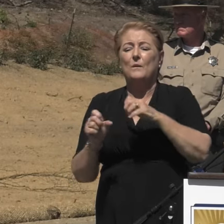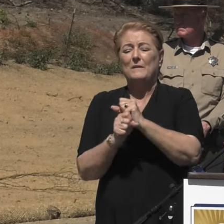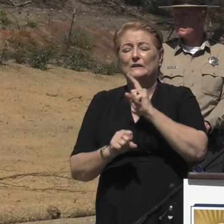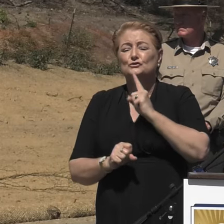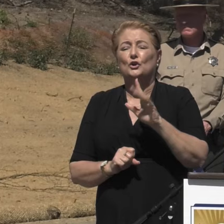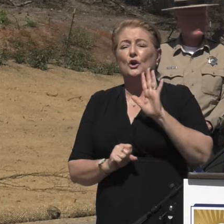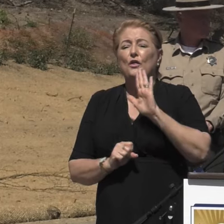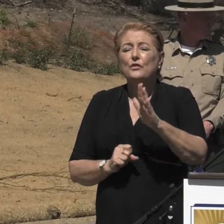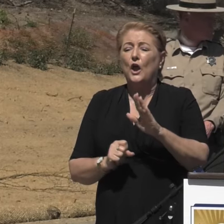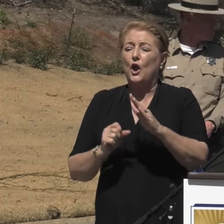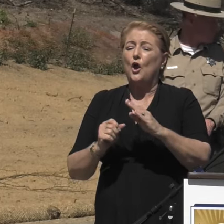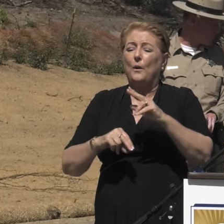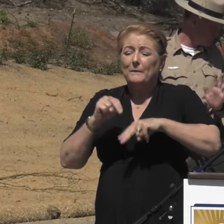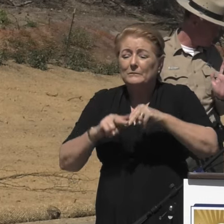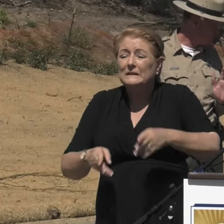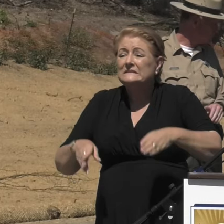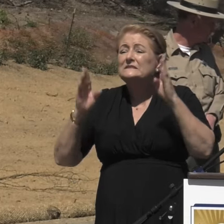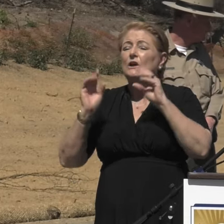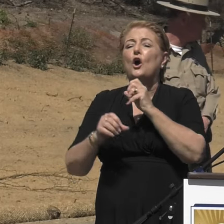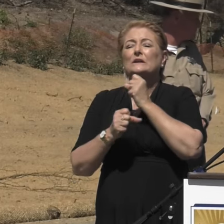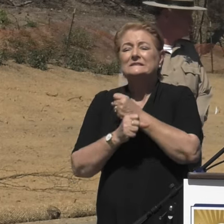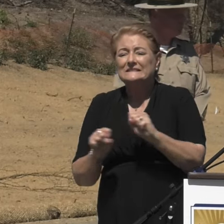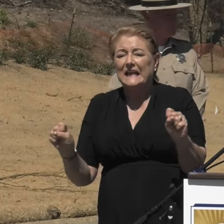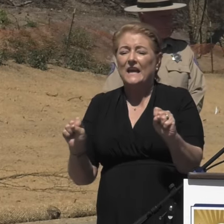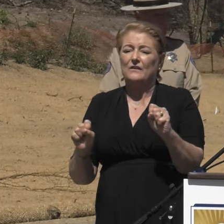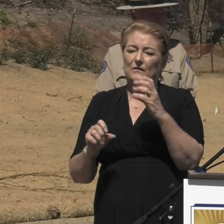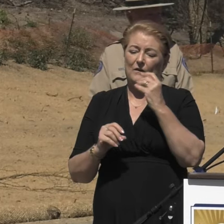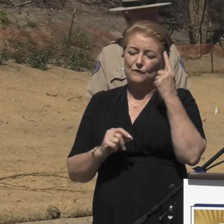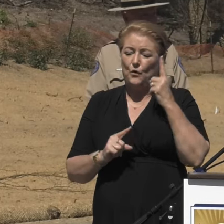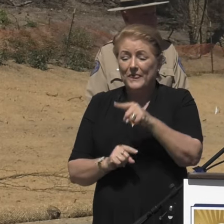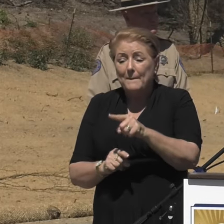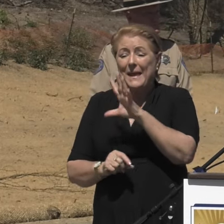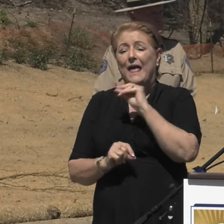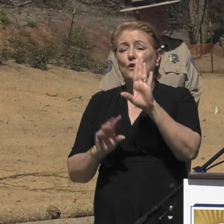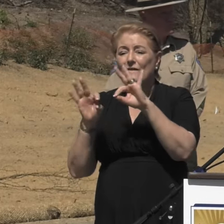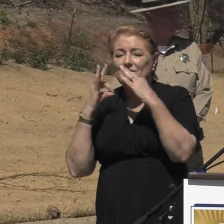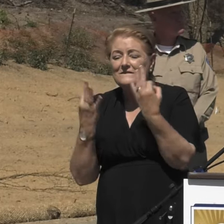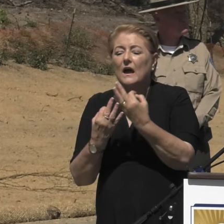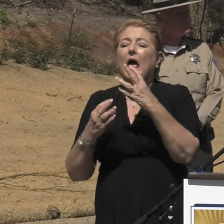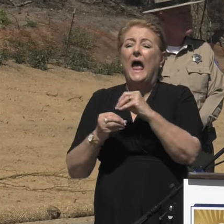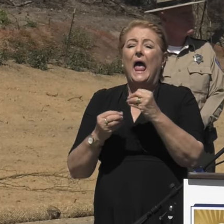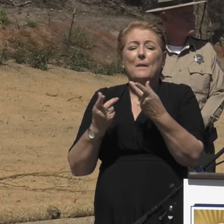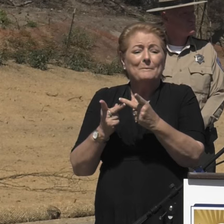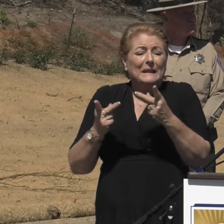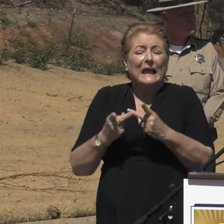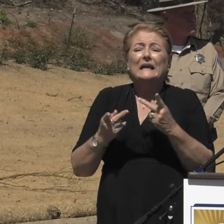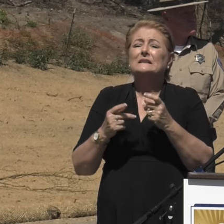are safe for homeowners and their families, with lots cleaned enough for kids to play on.